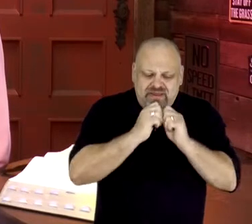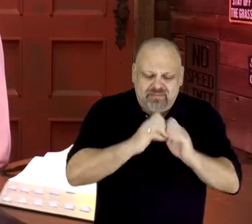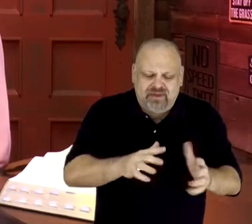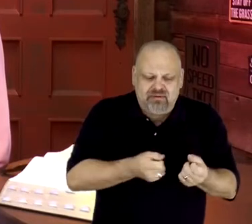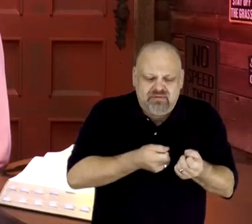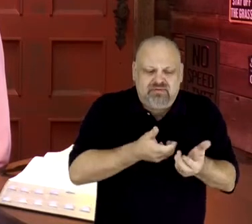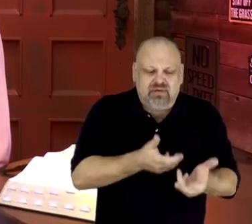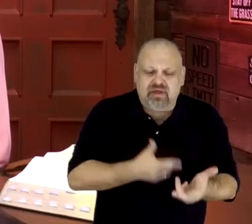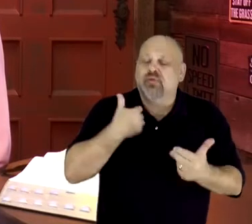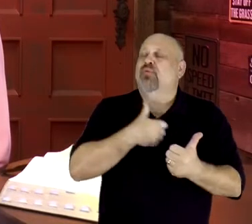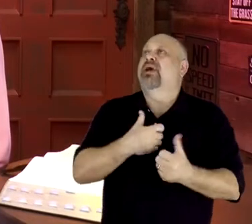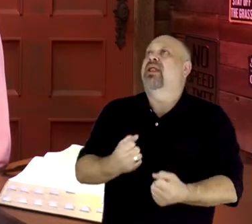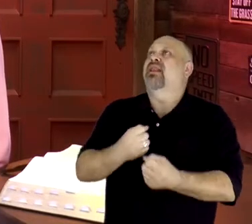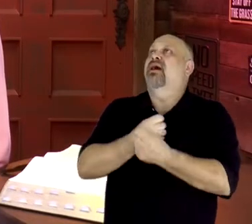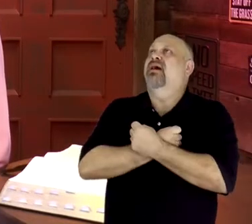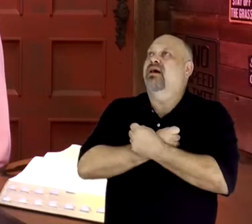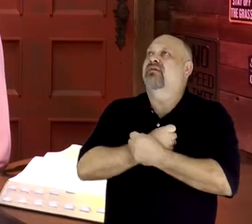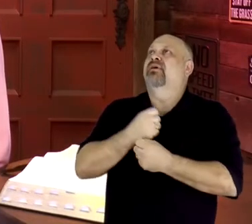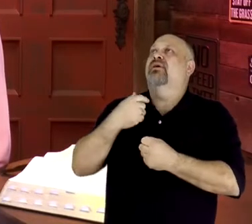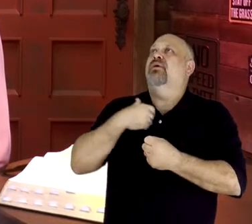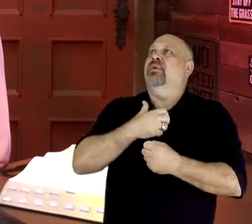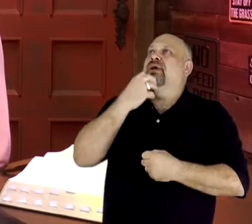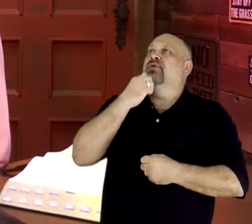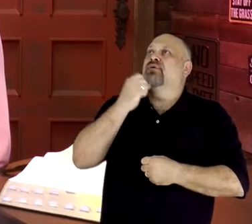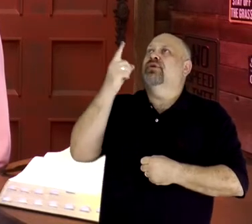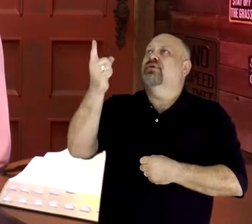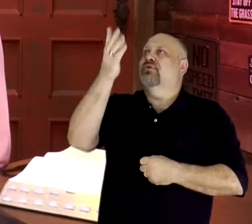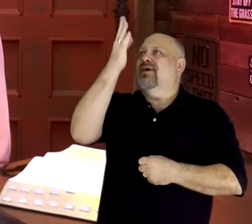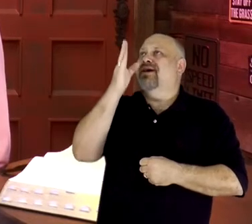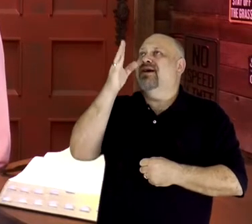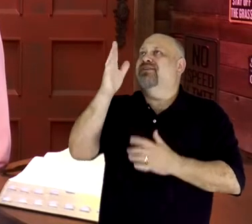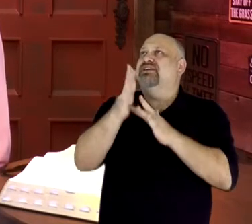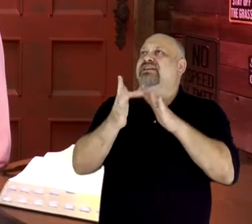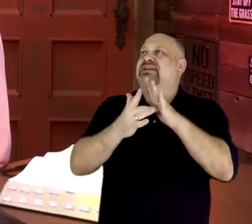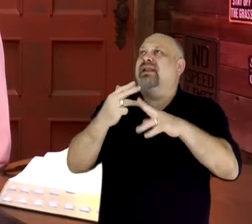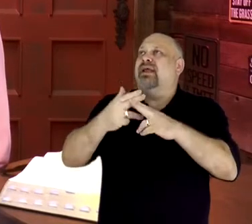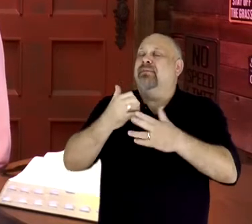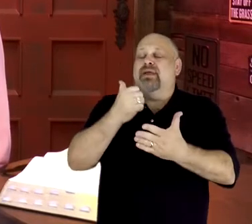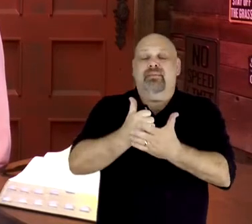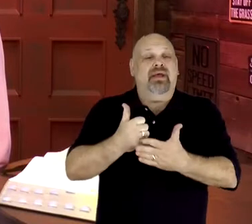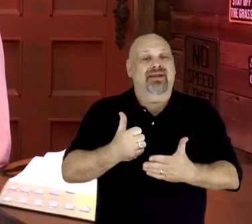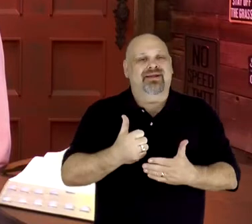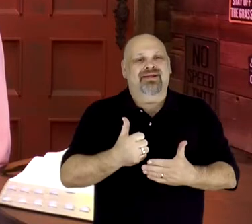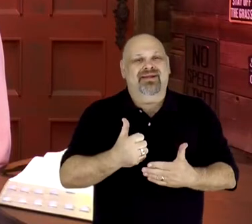Your blessings, and we just love You and adore You God. In Jesus Name. Amen.